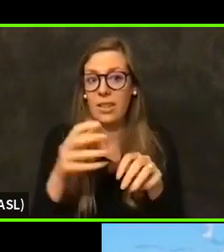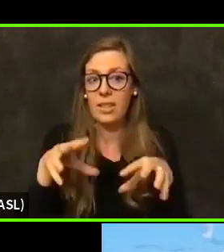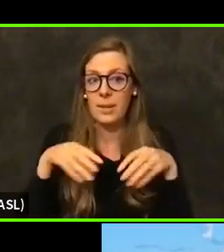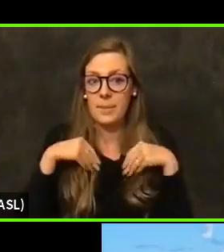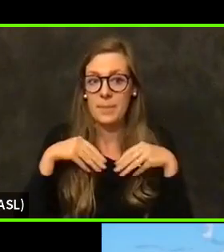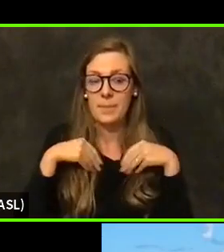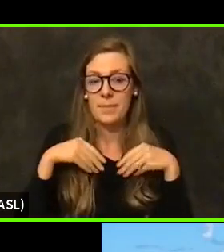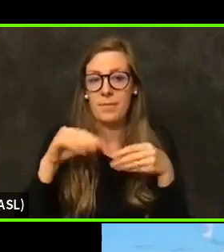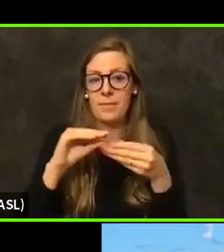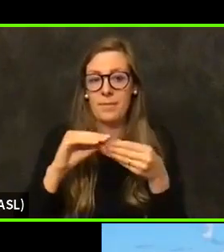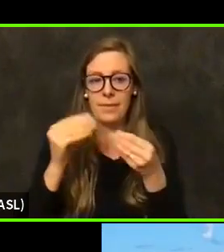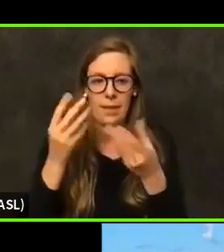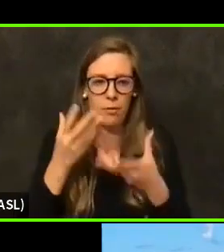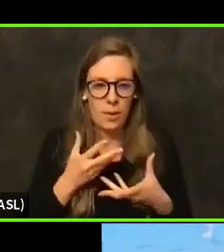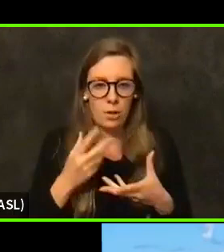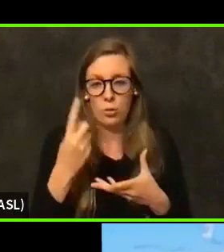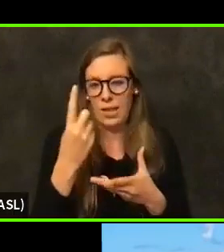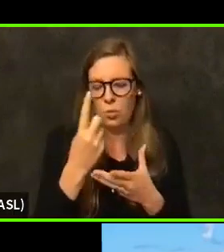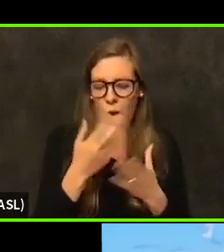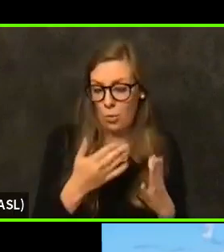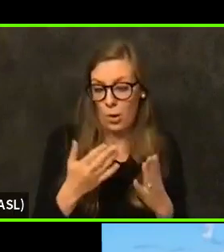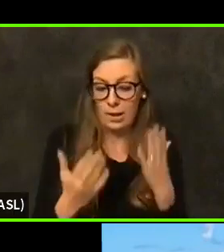So that's one way that that's going to be looked at.